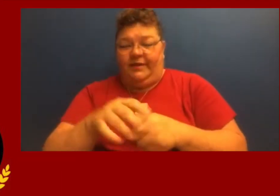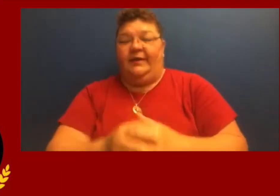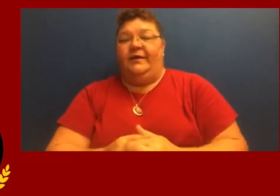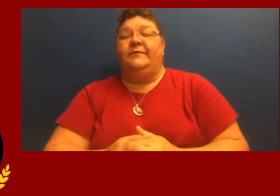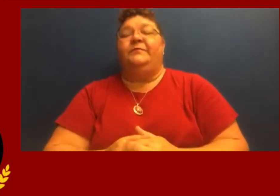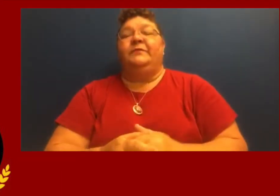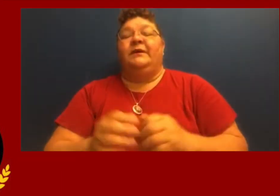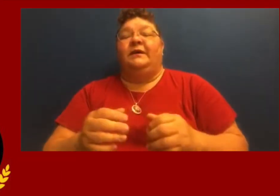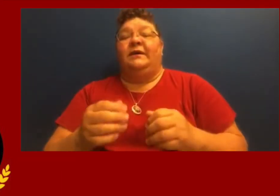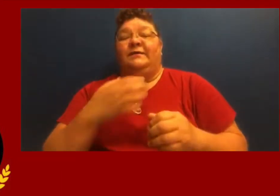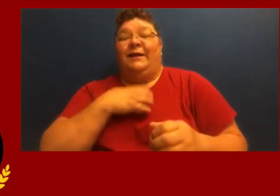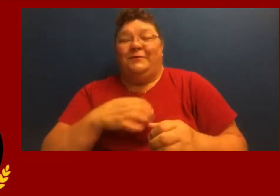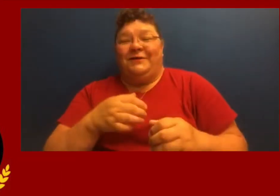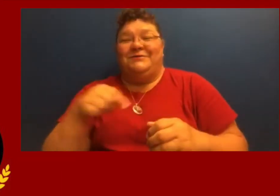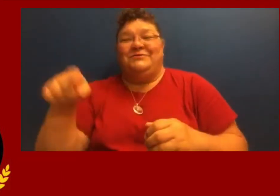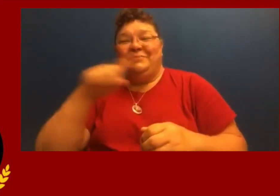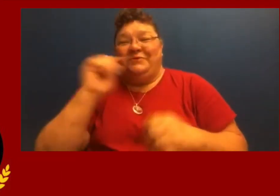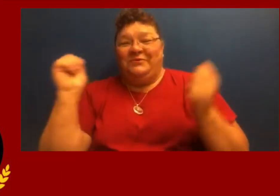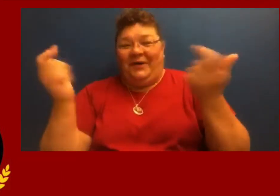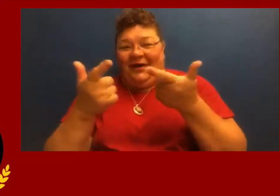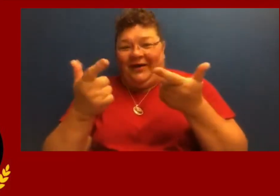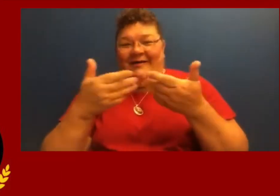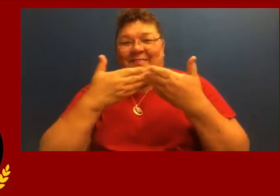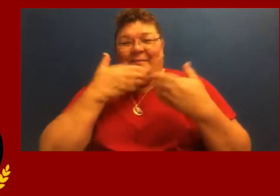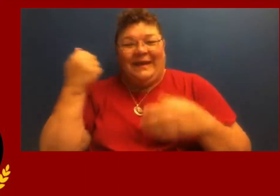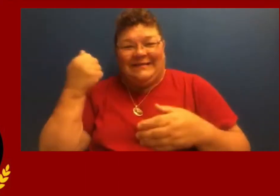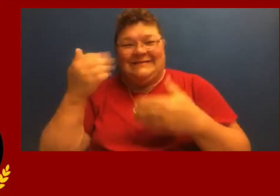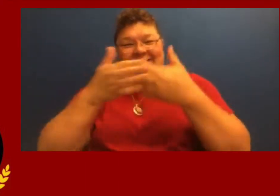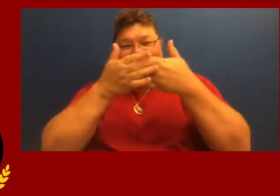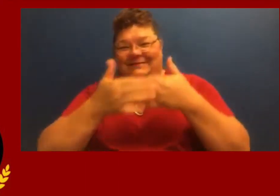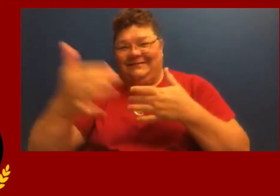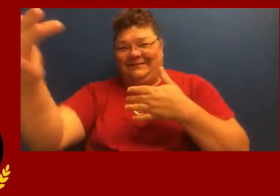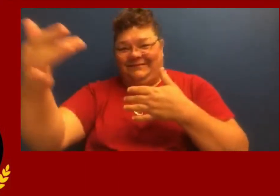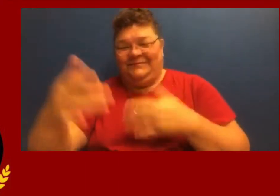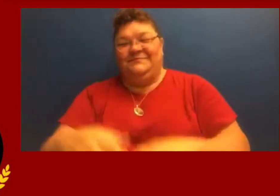I wish you all the best of luck. Thank you.